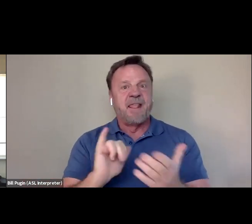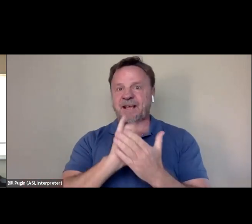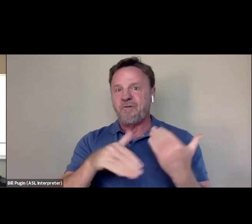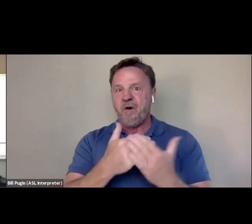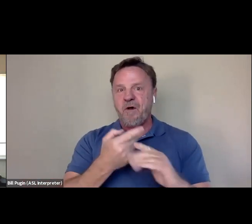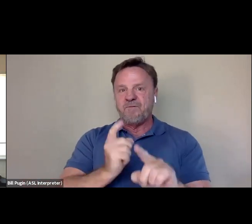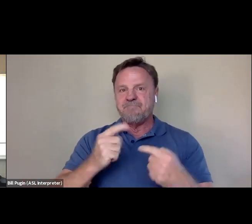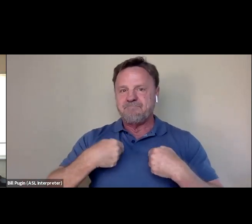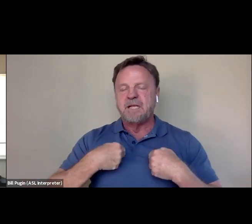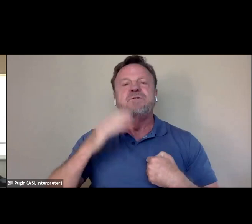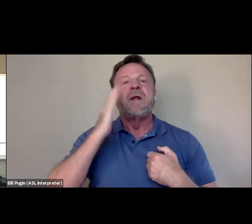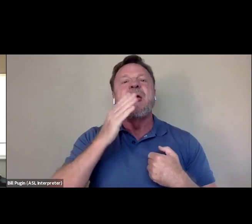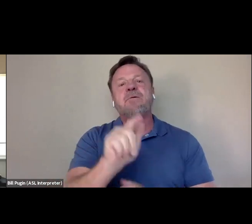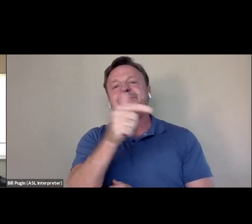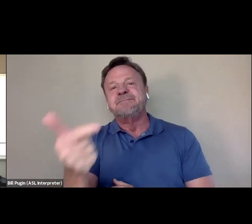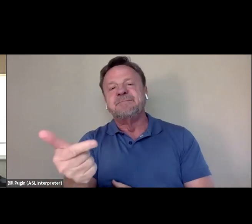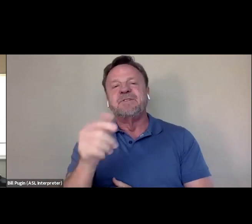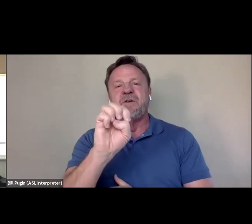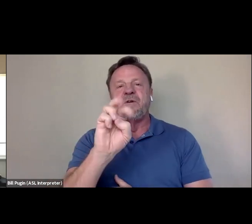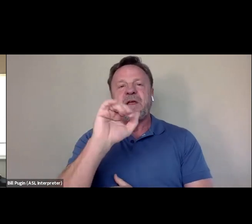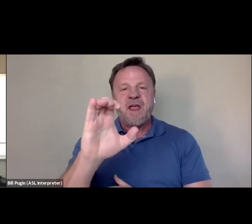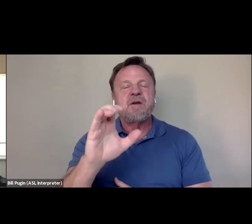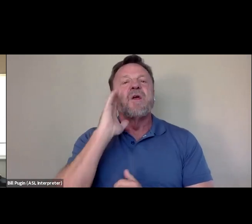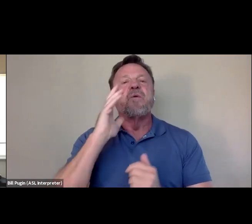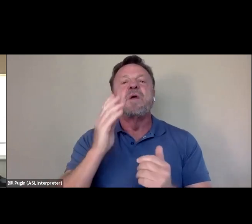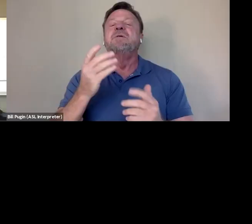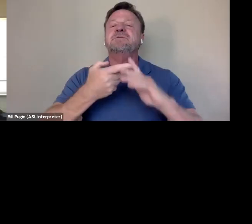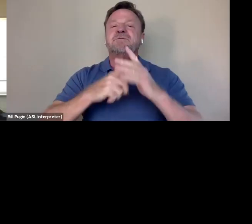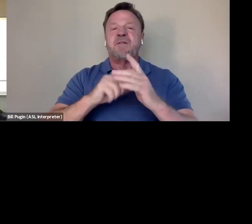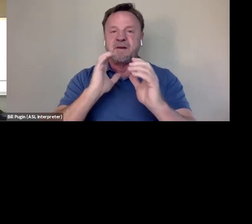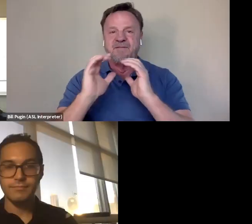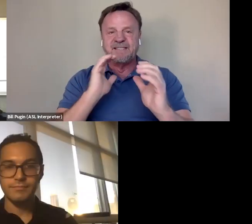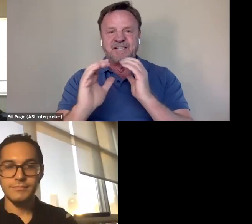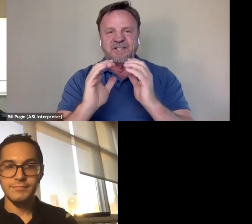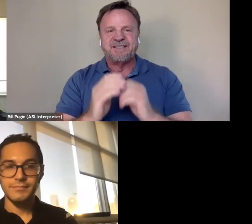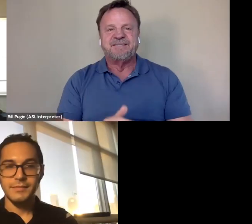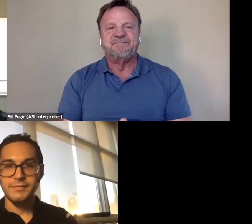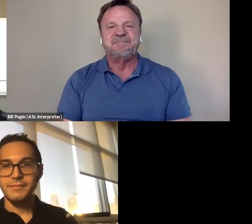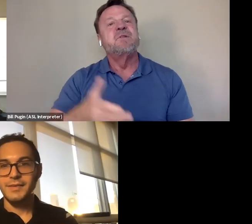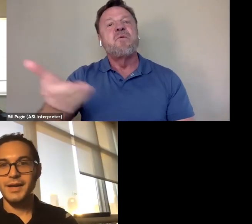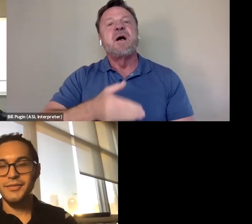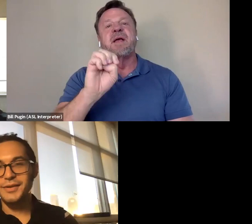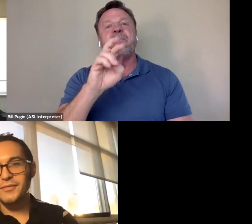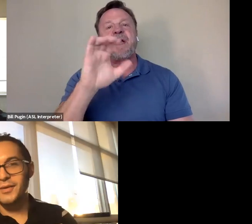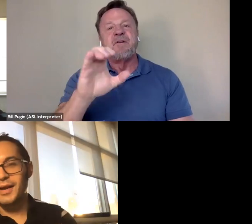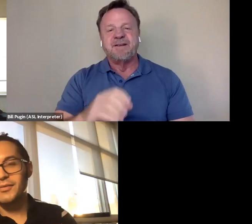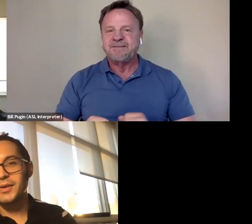So I'm gonna hand it over to Eric and we can get this conversation started. Welcome, Eric. Hi, thank you for having me.